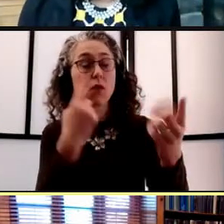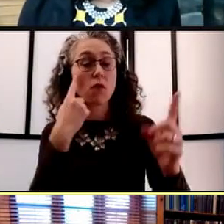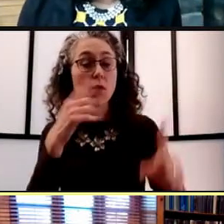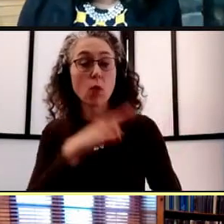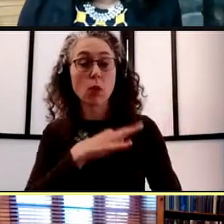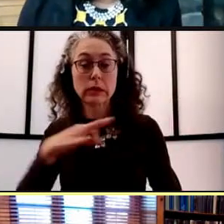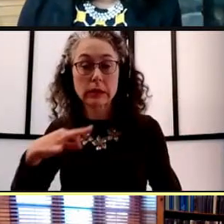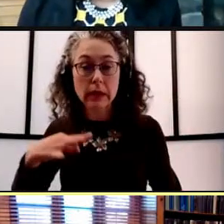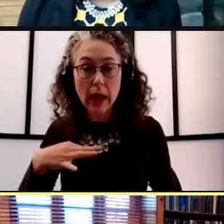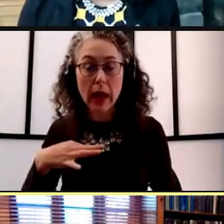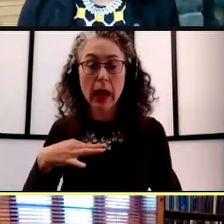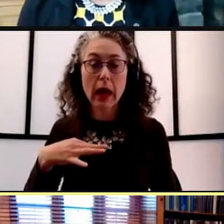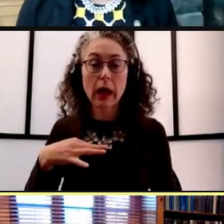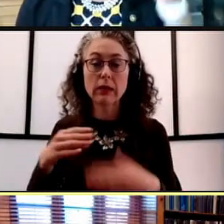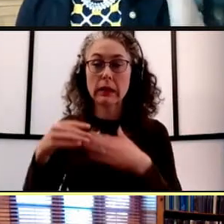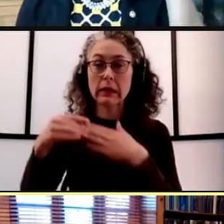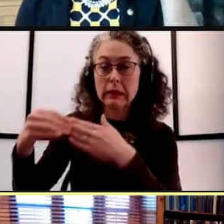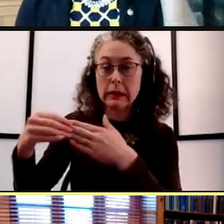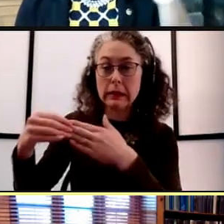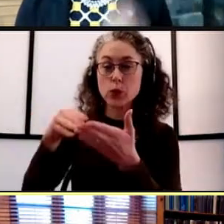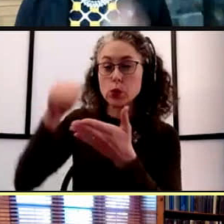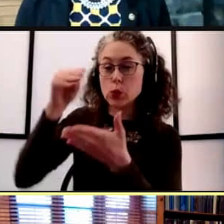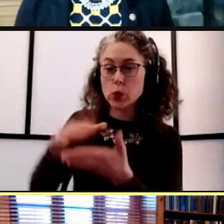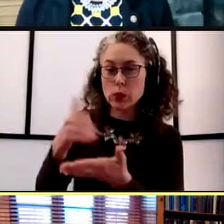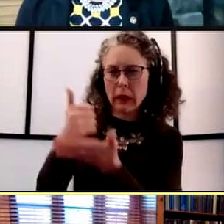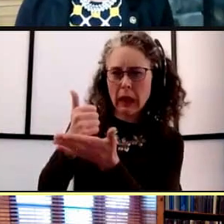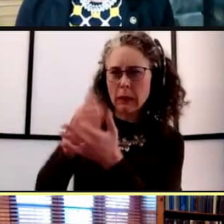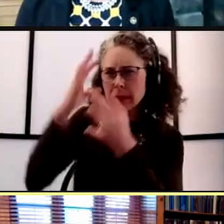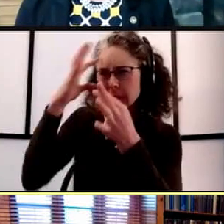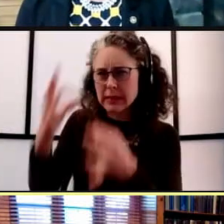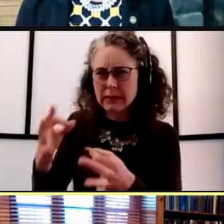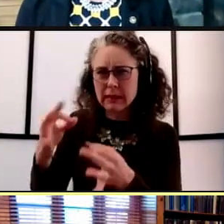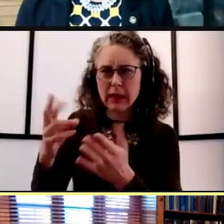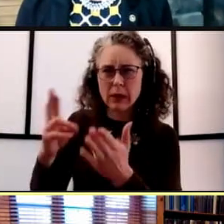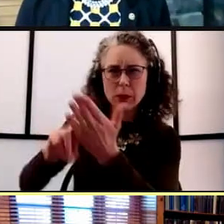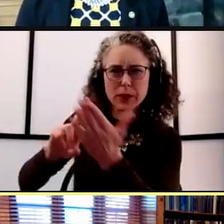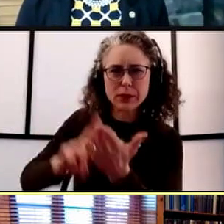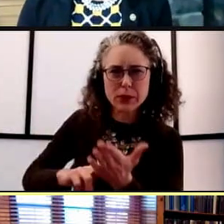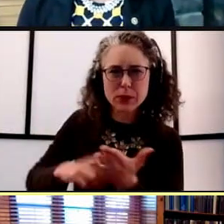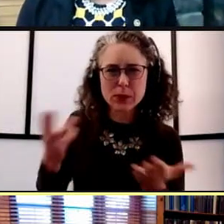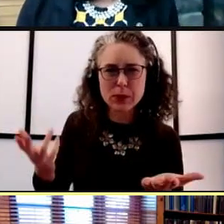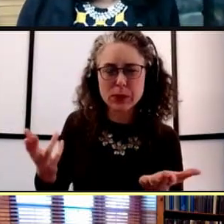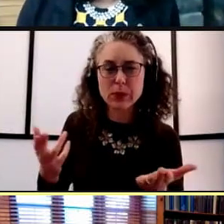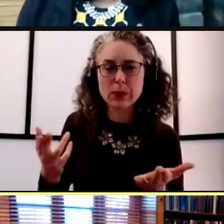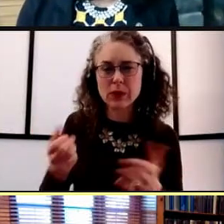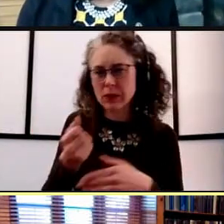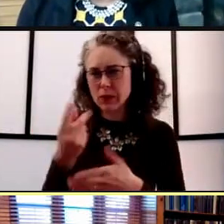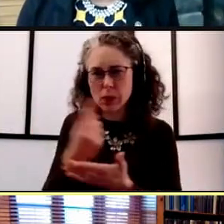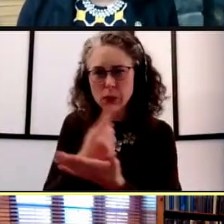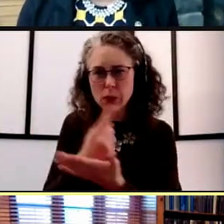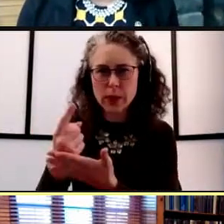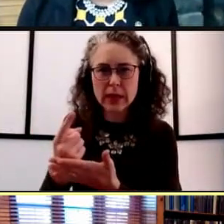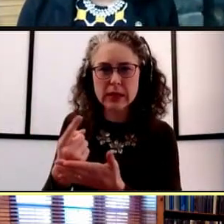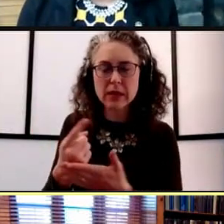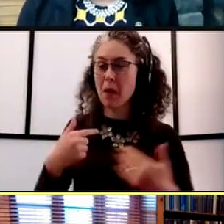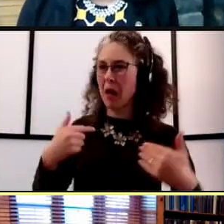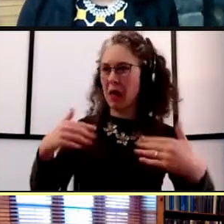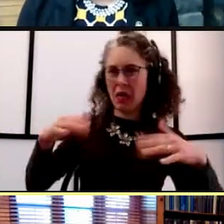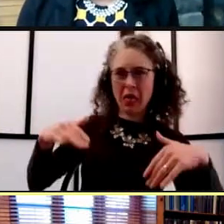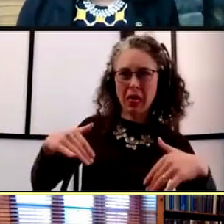in making registration decisions in the coming weeks? What it's unlikely that the university will know for sure what social distancing